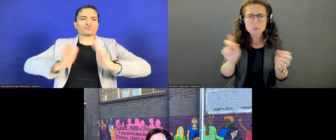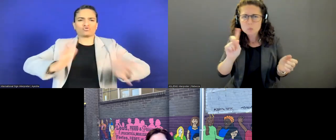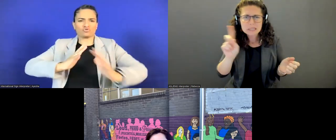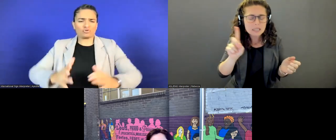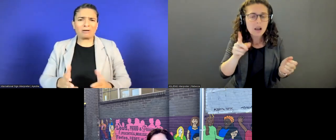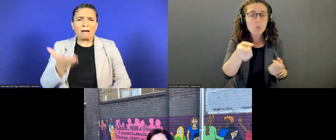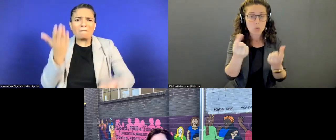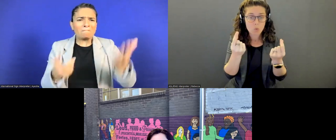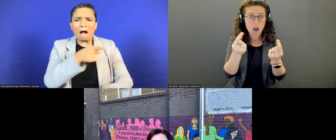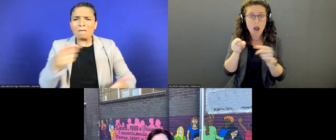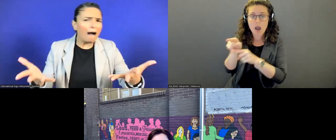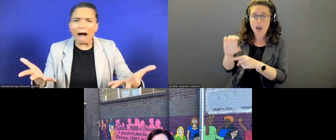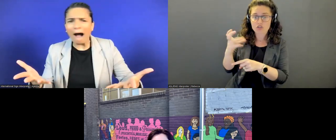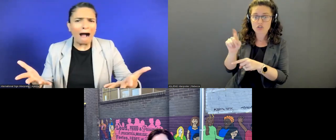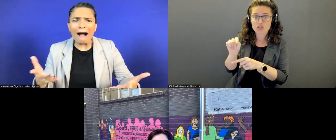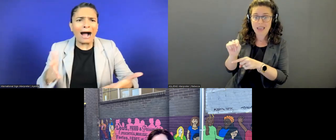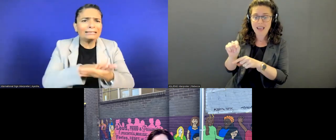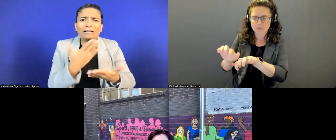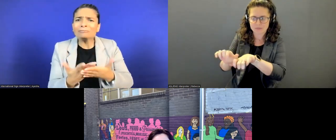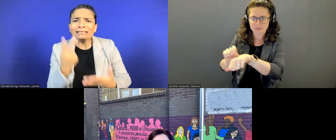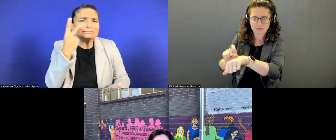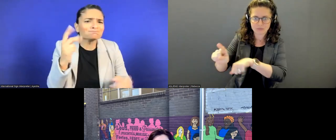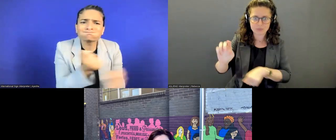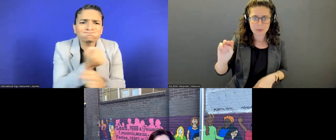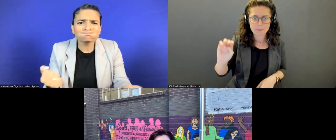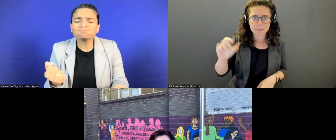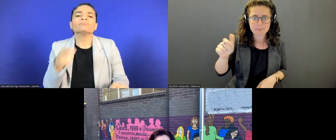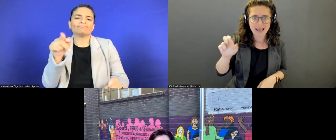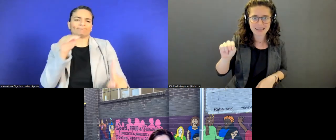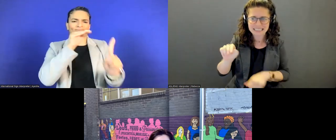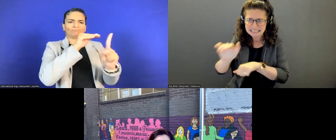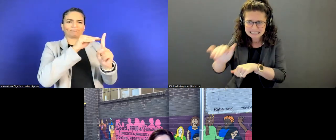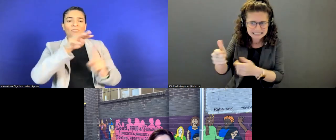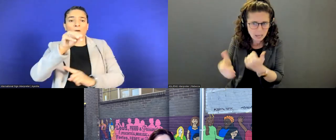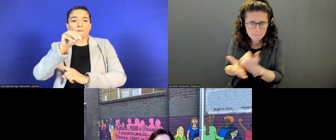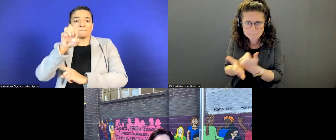Megan, you can send her a chat, and she can help you with any technical assistance.